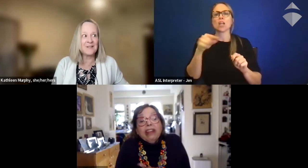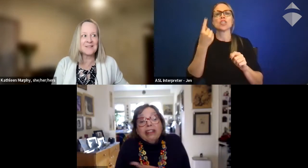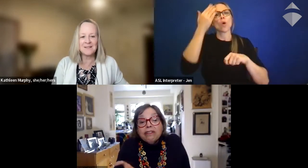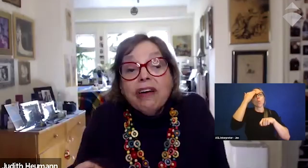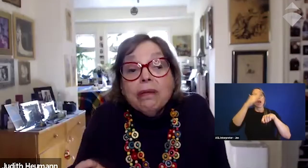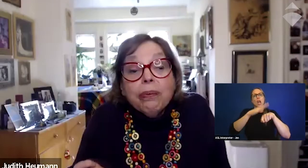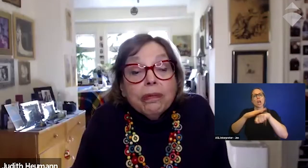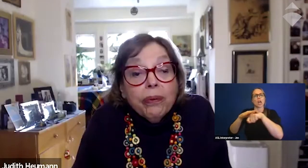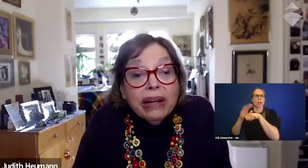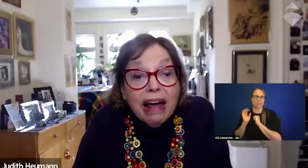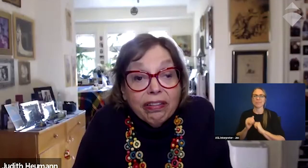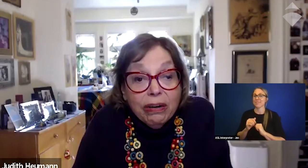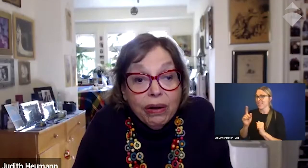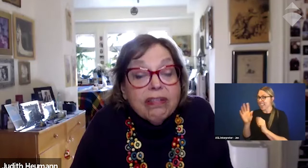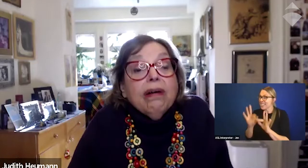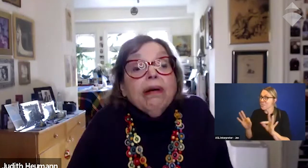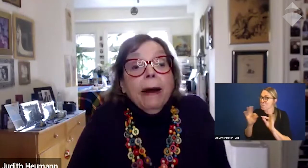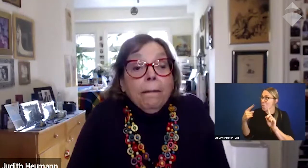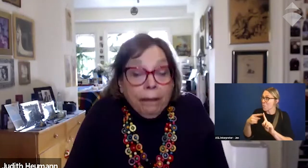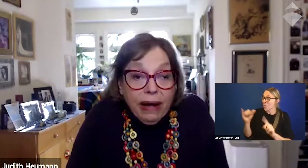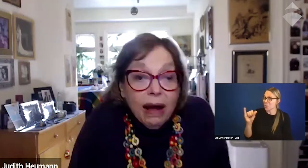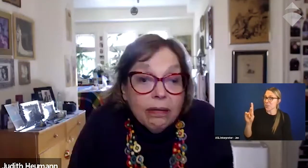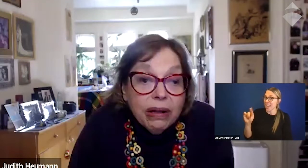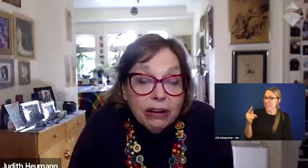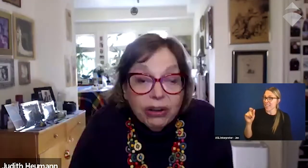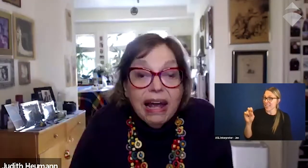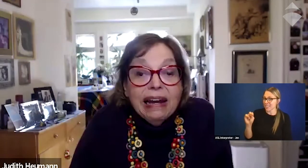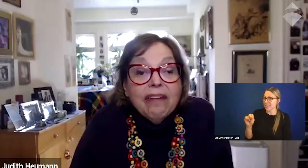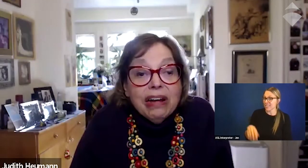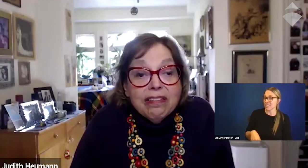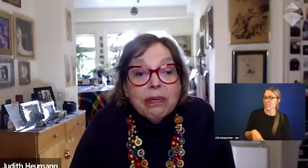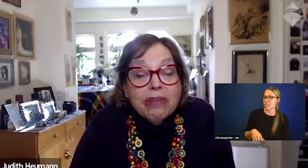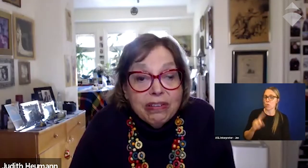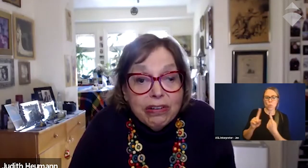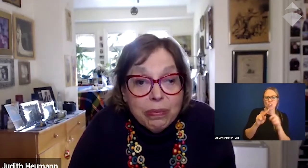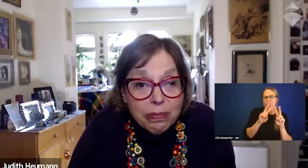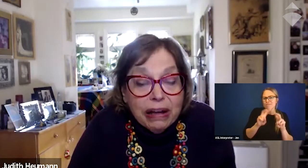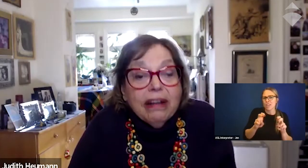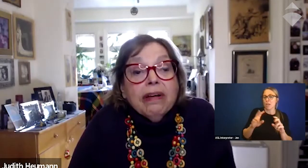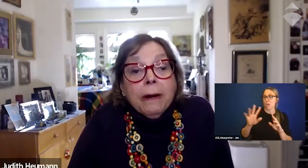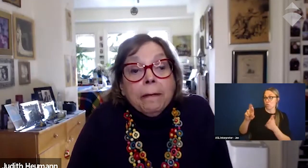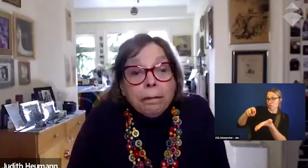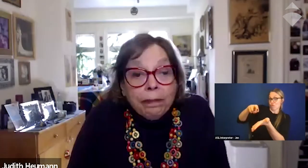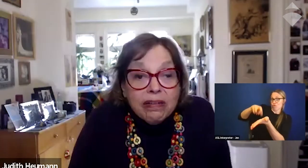I think that's very important point Kathleen also, when looking at evidence from a research perspective.